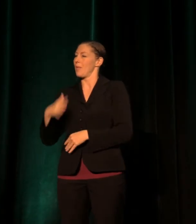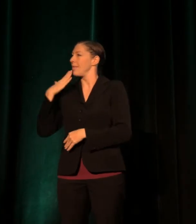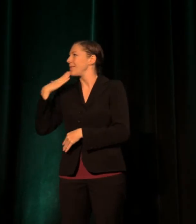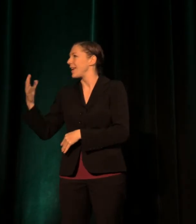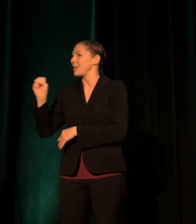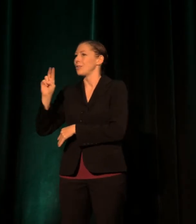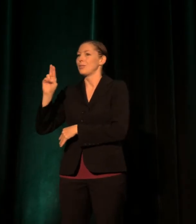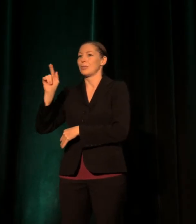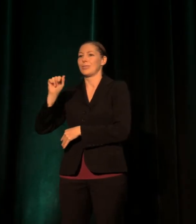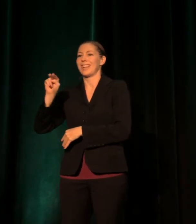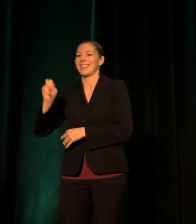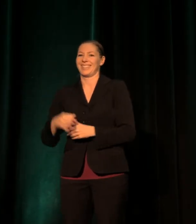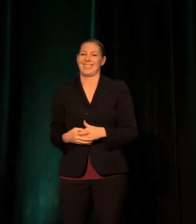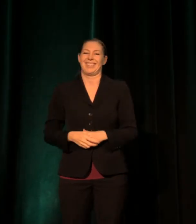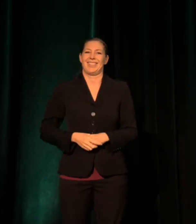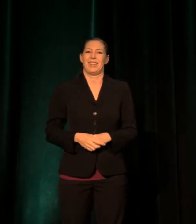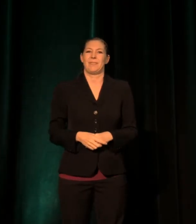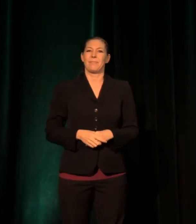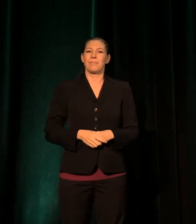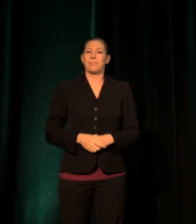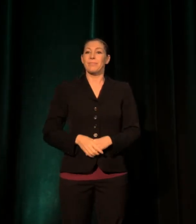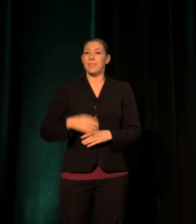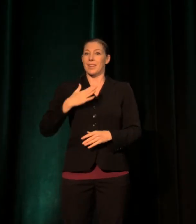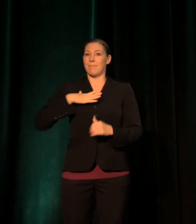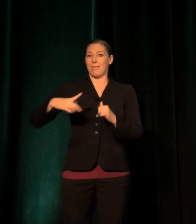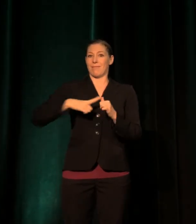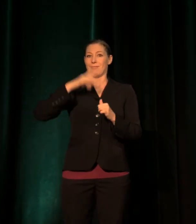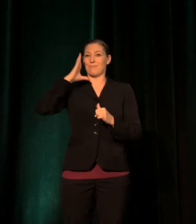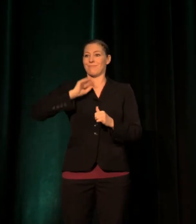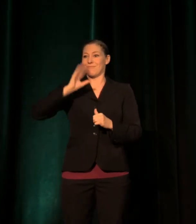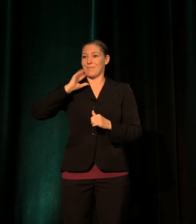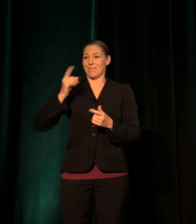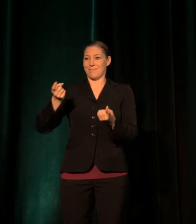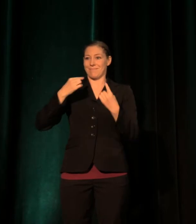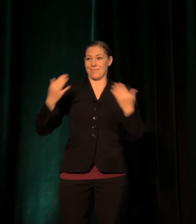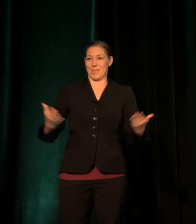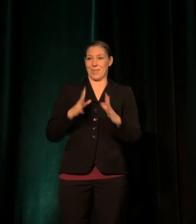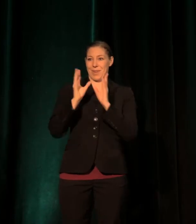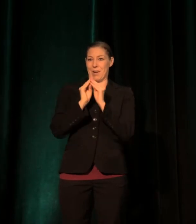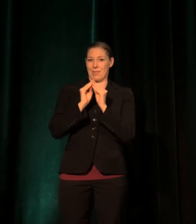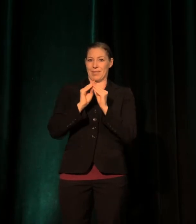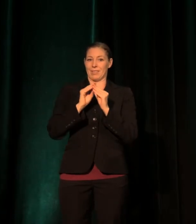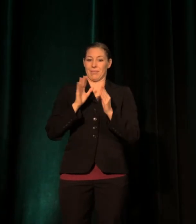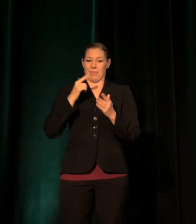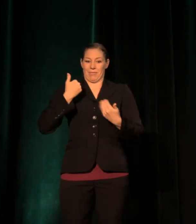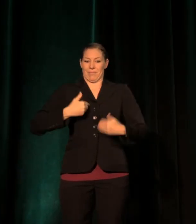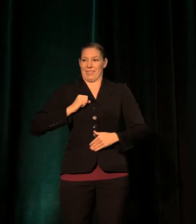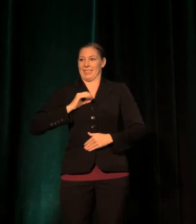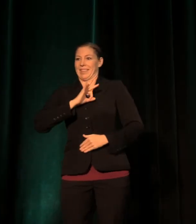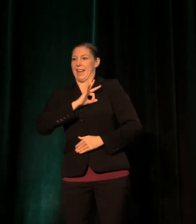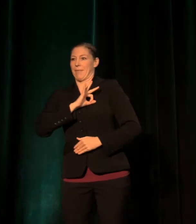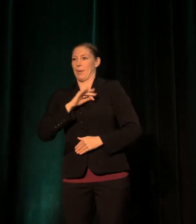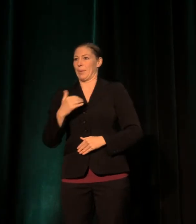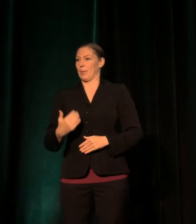Now, this is my first time at the conference as a TCG staffer. I actually-- This is like the full circle for me.